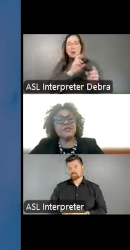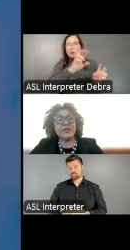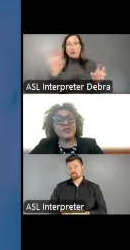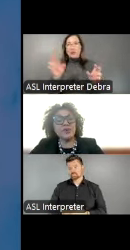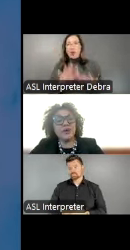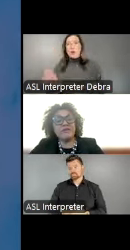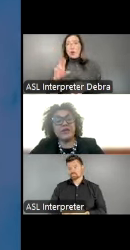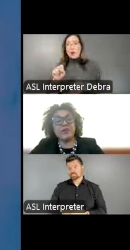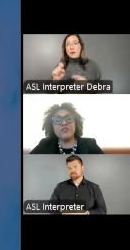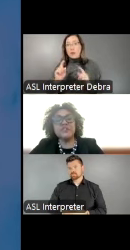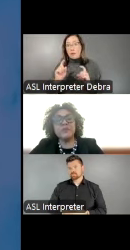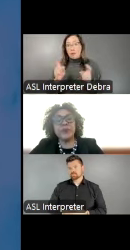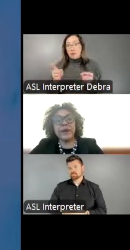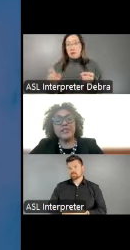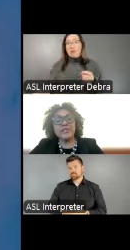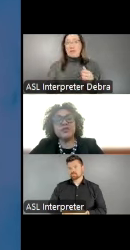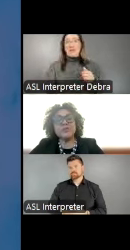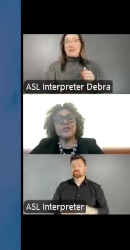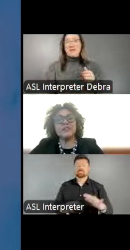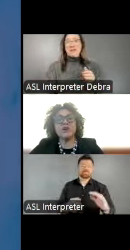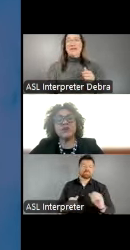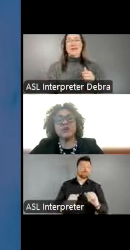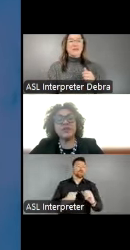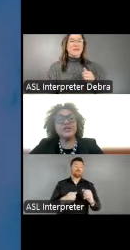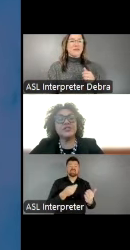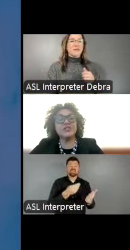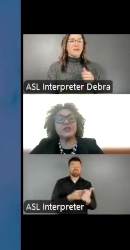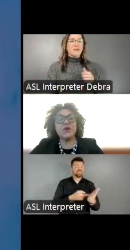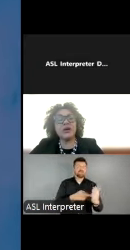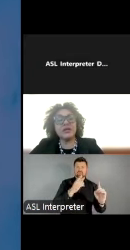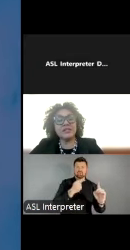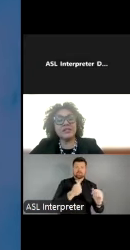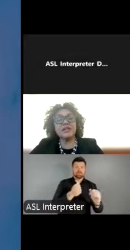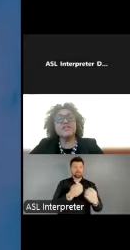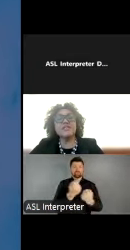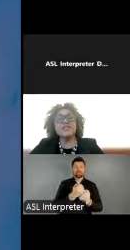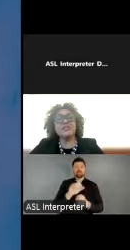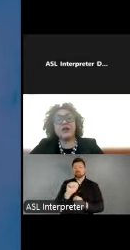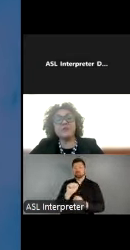funds were made available for sub-granting to assist arts organizations and artists, save jobs